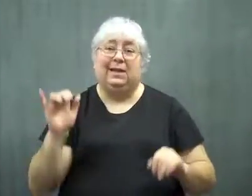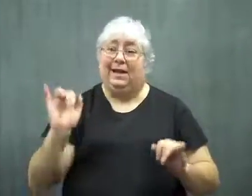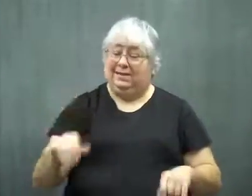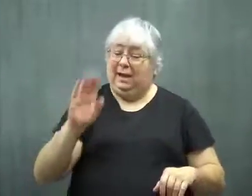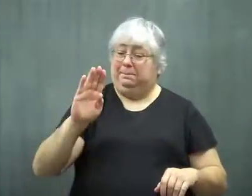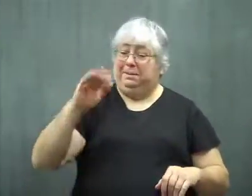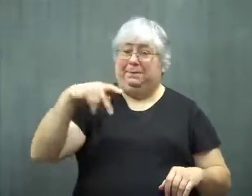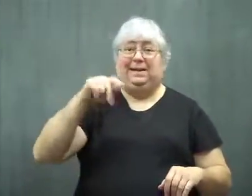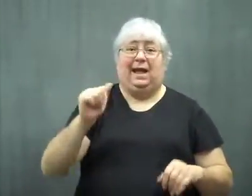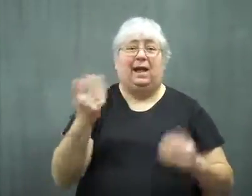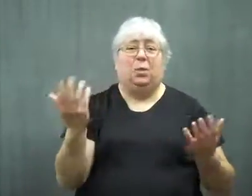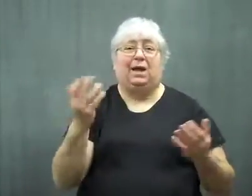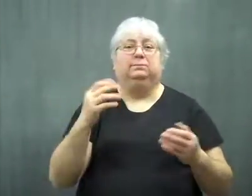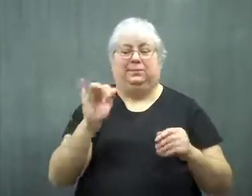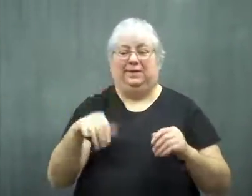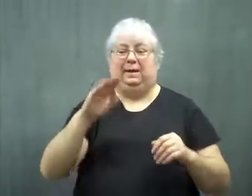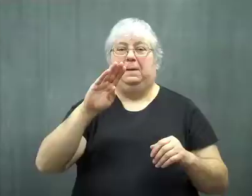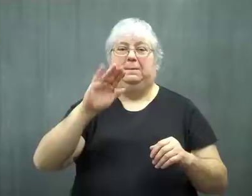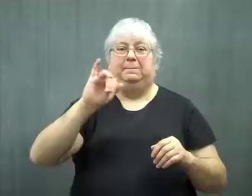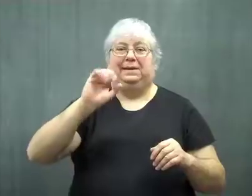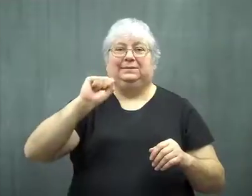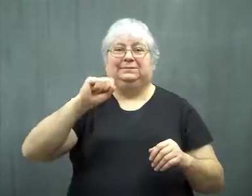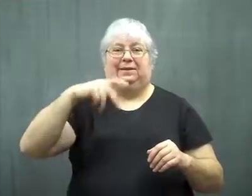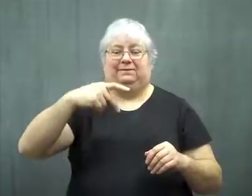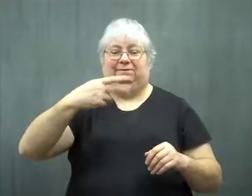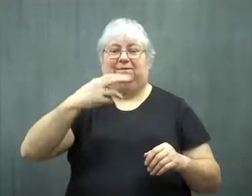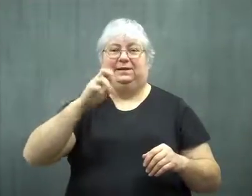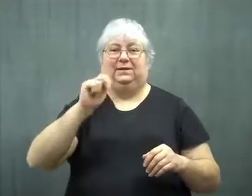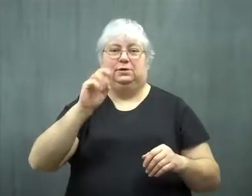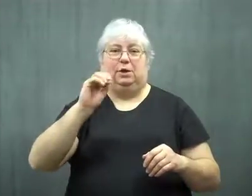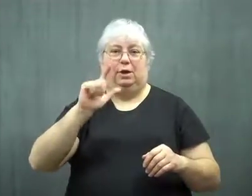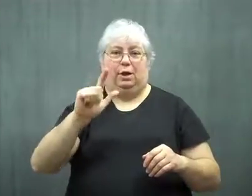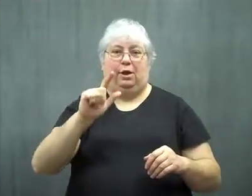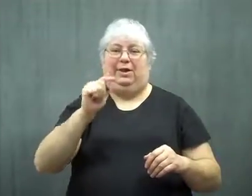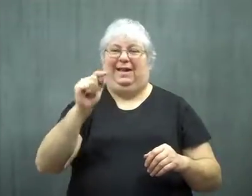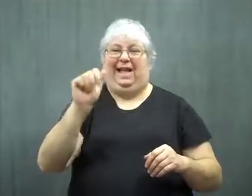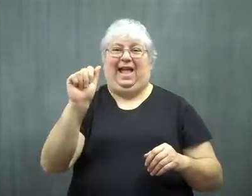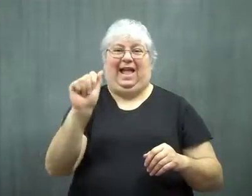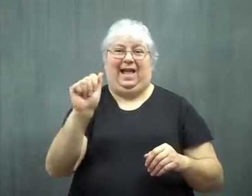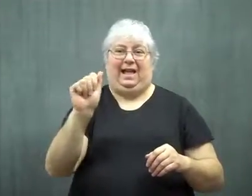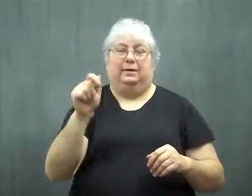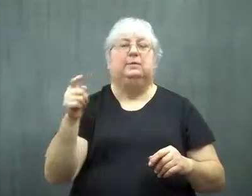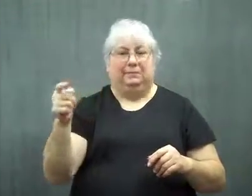BPA stands for bisphenol-a.